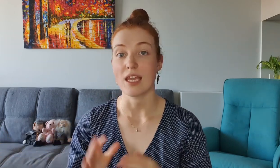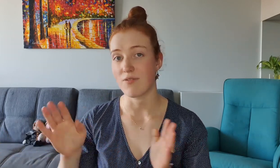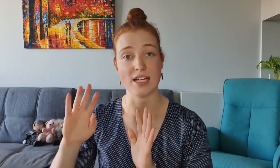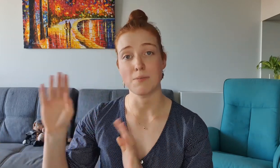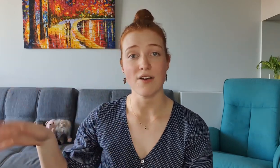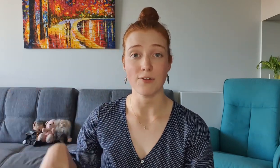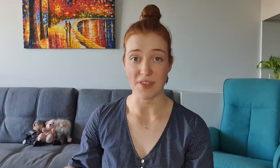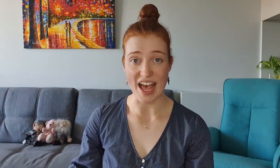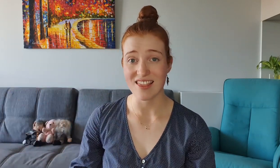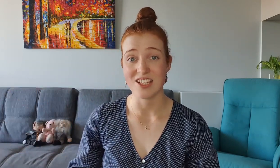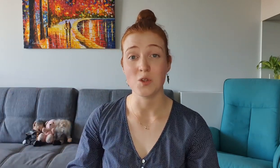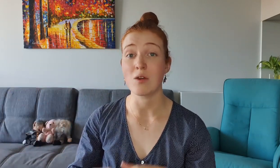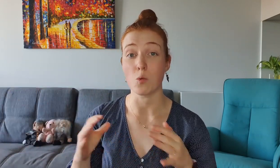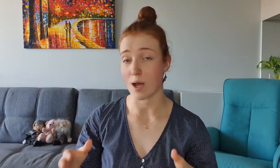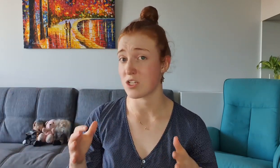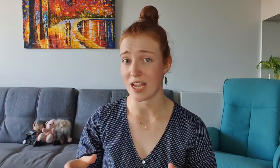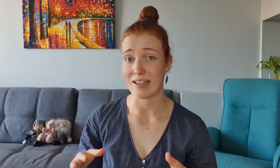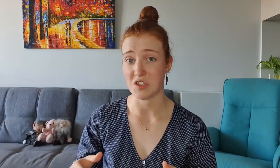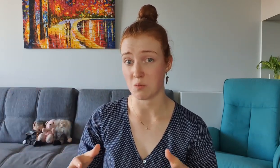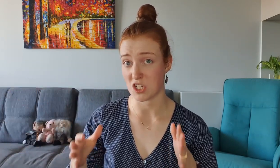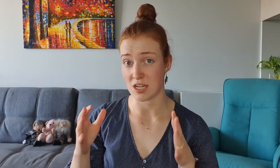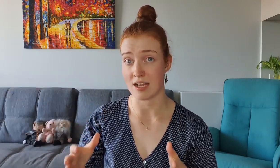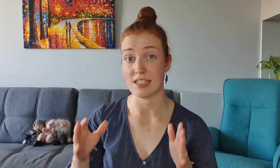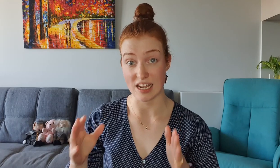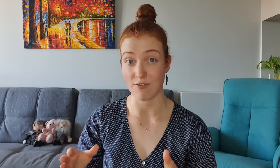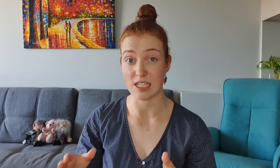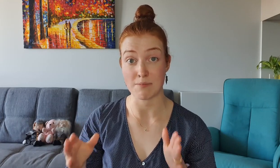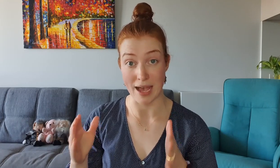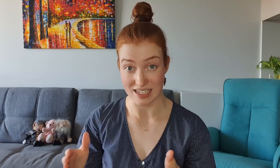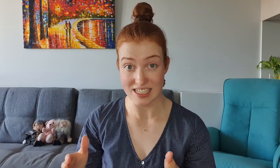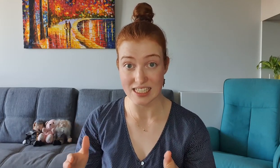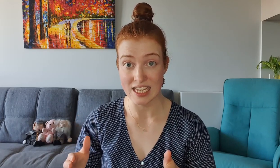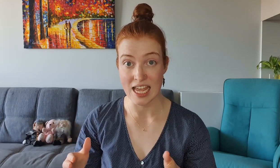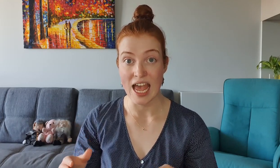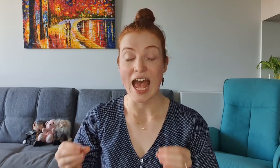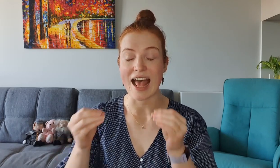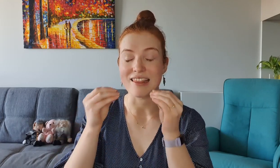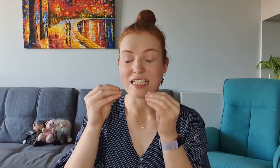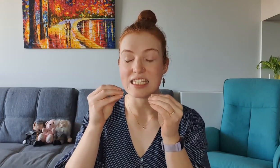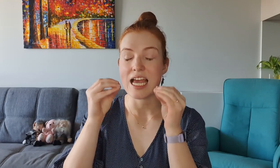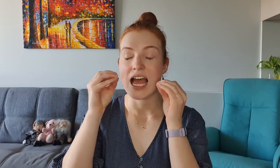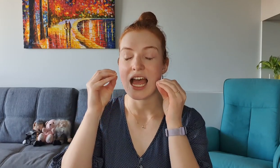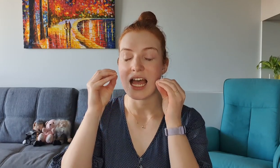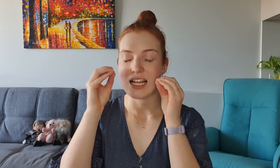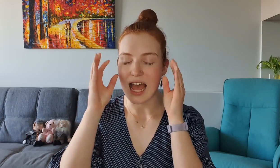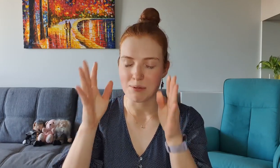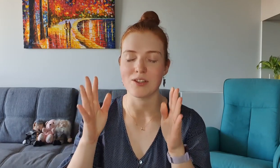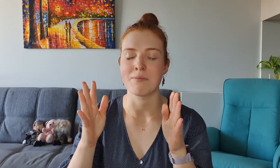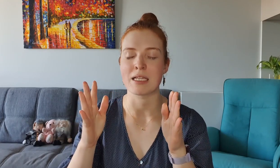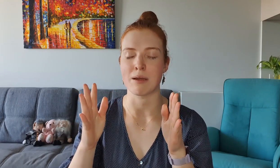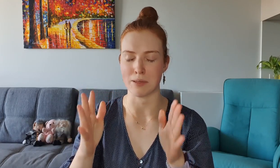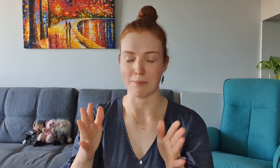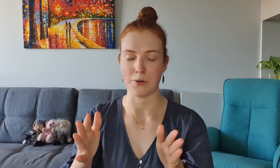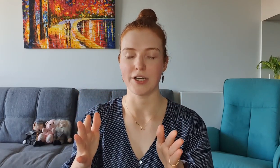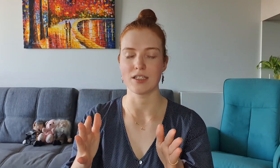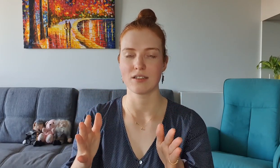In fact apart from that, there's only one challenge in which Nyle's deafness matters and this absolutely makes my blood boil